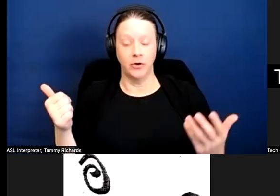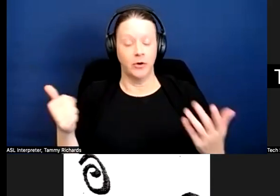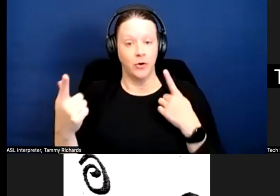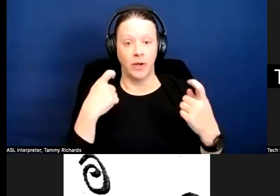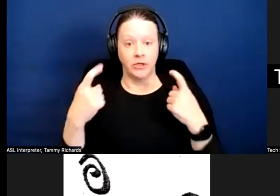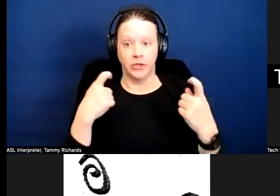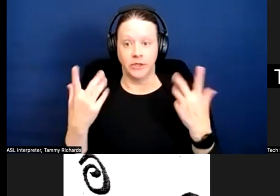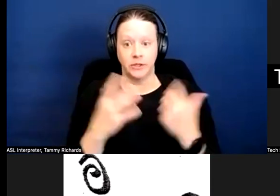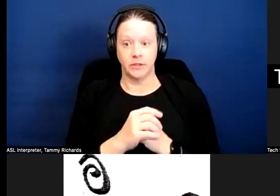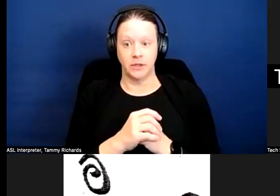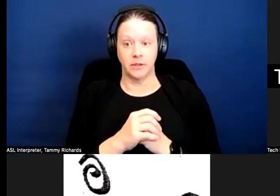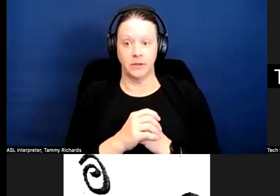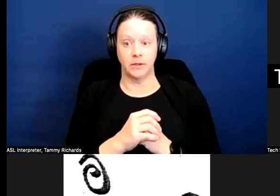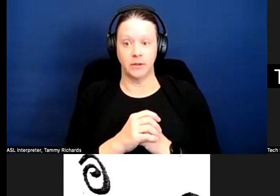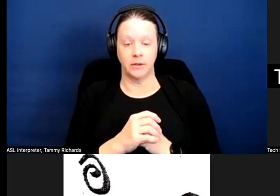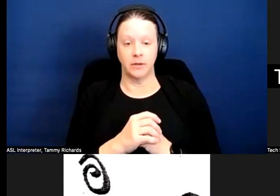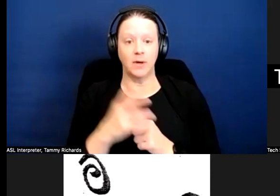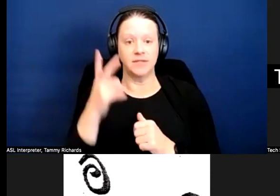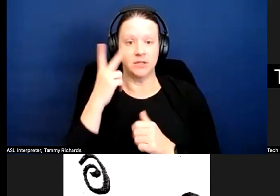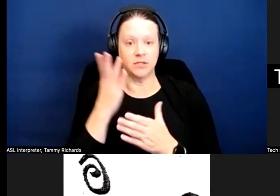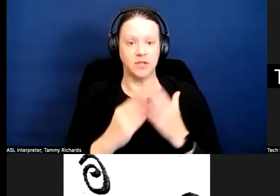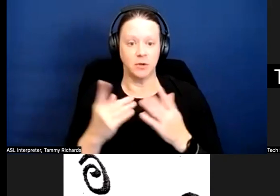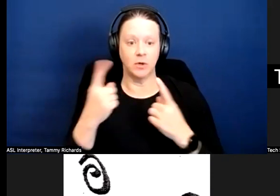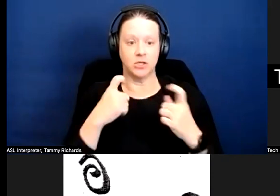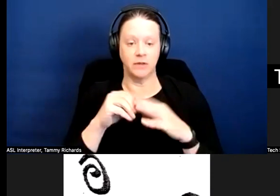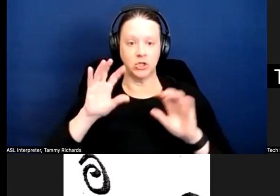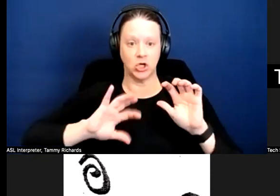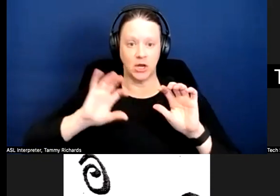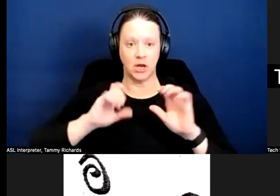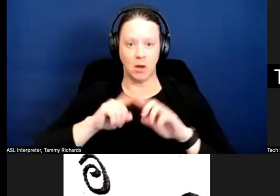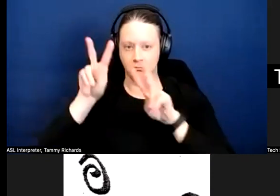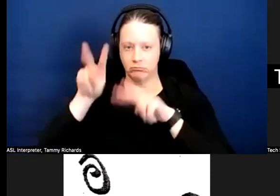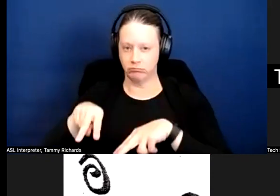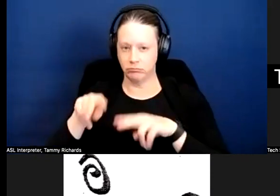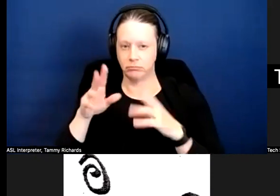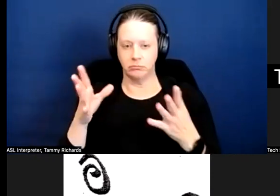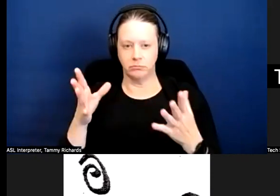Oh, I see there's questions in the chat, so I'm going to look at those real quick.